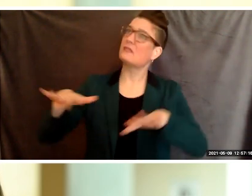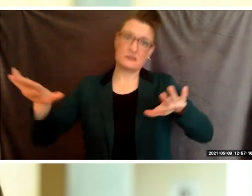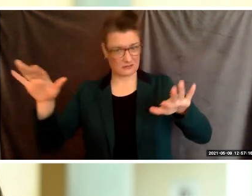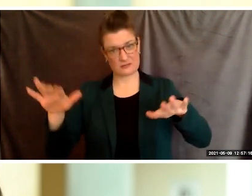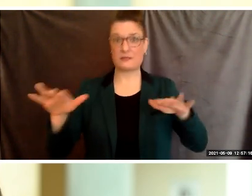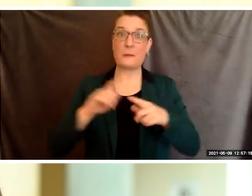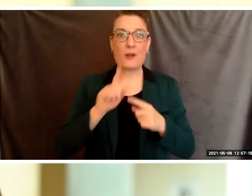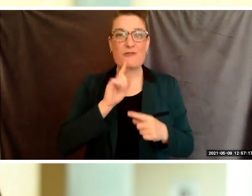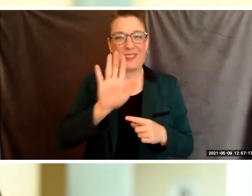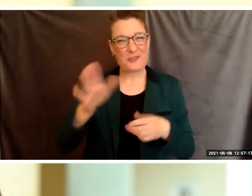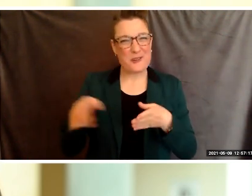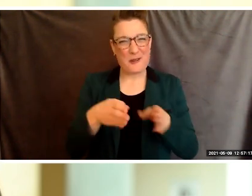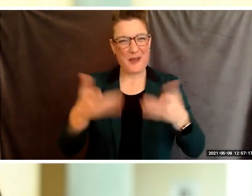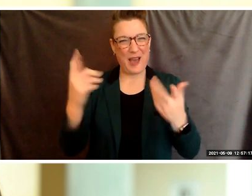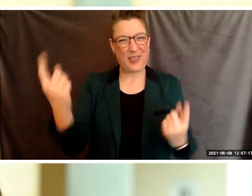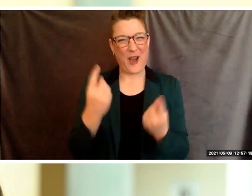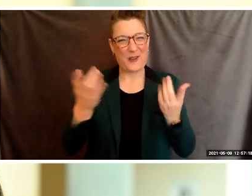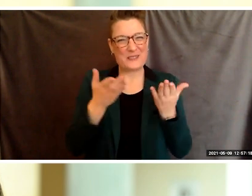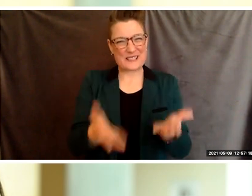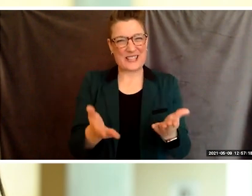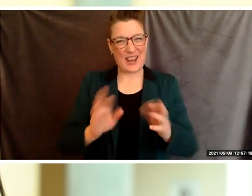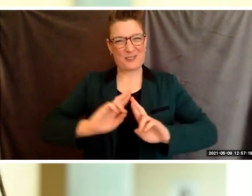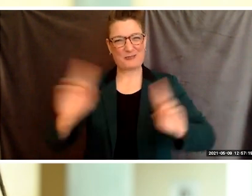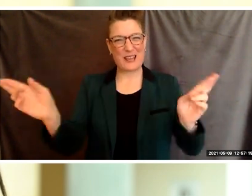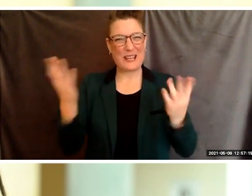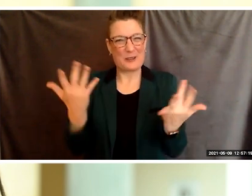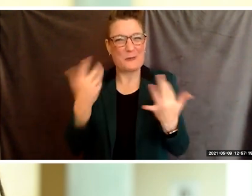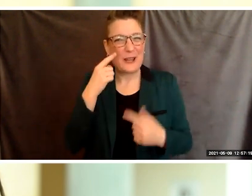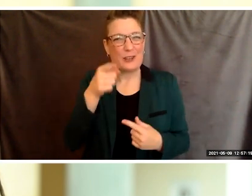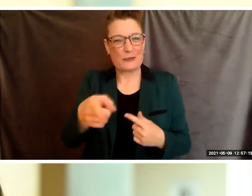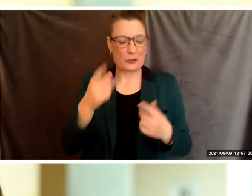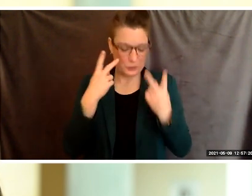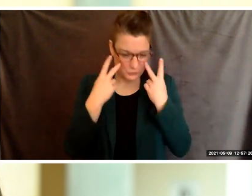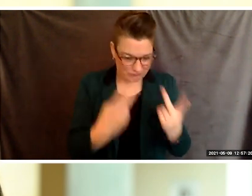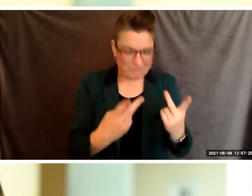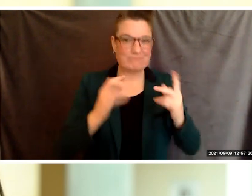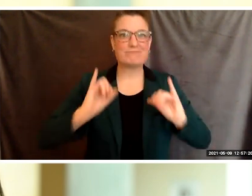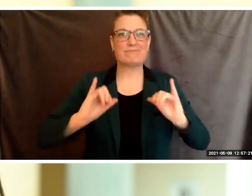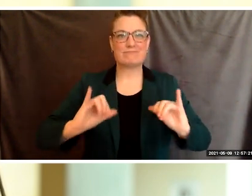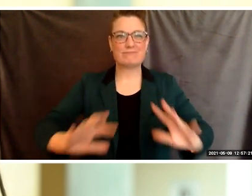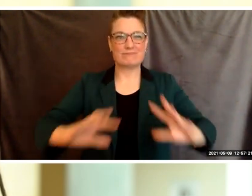waiting for you to knock, waiting for you to become? This path does not belong to your parents,